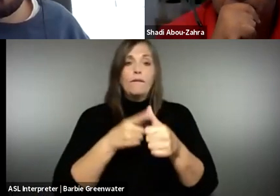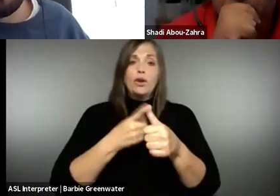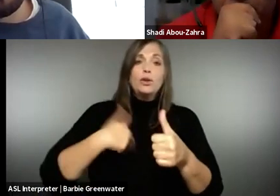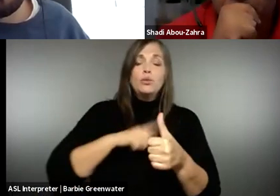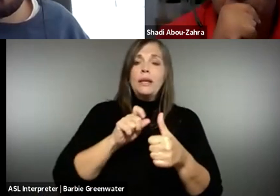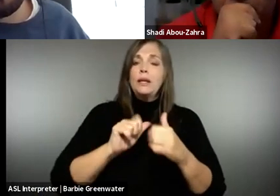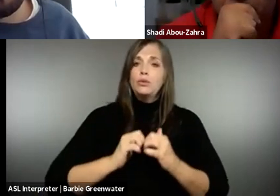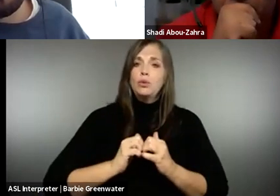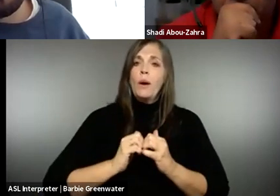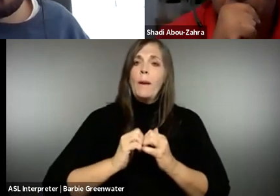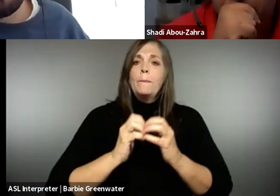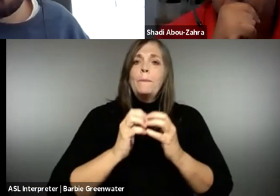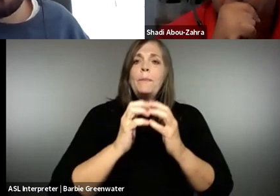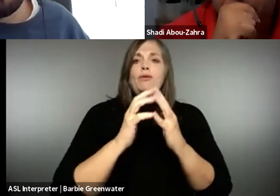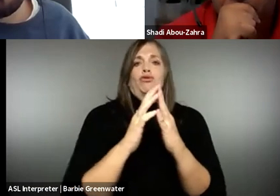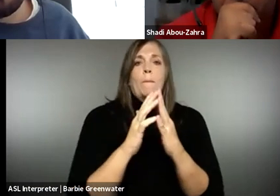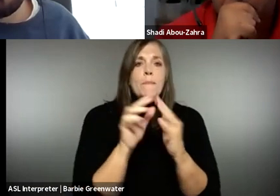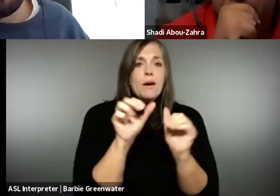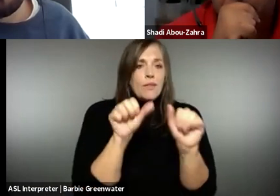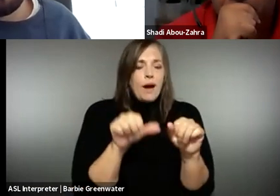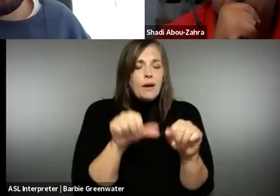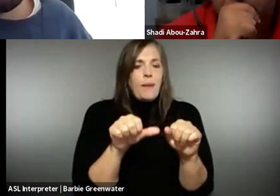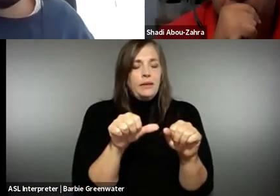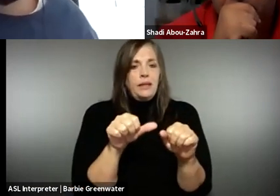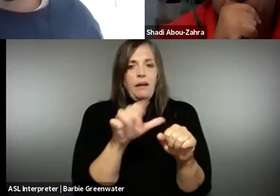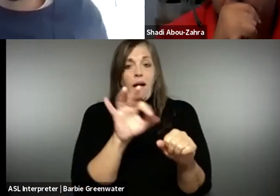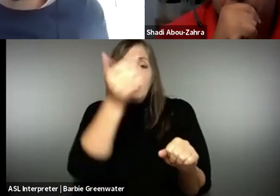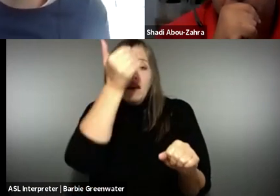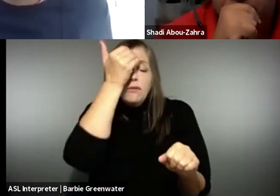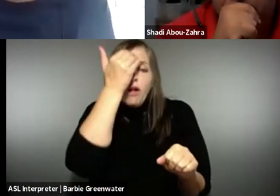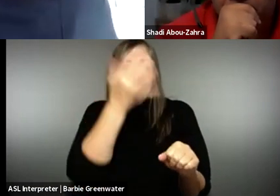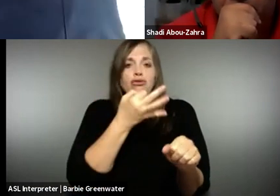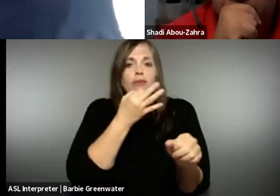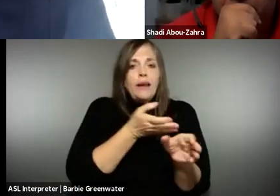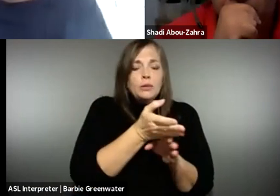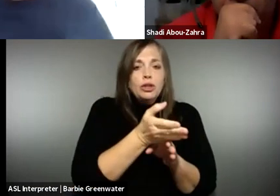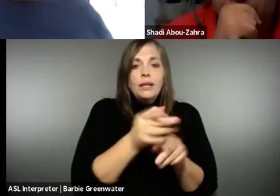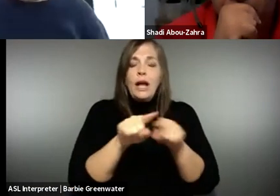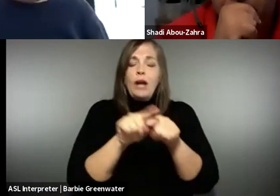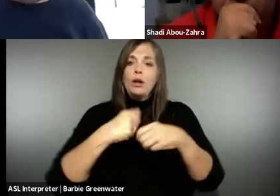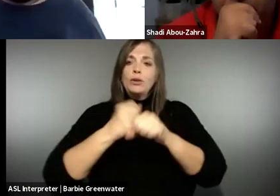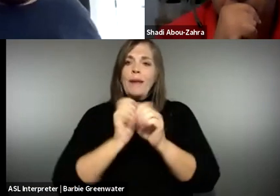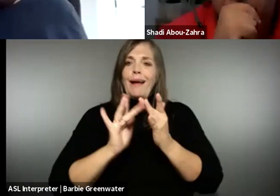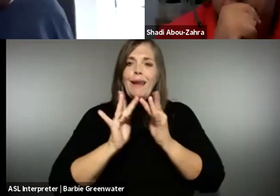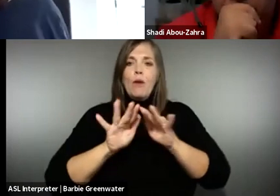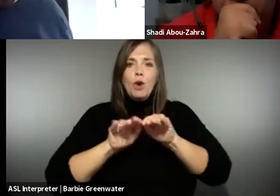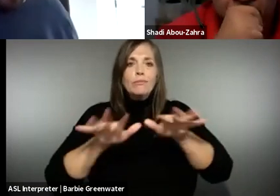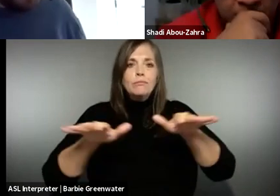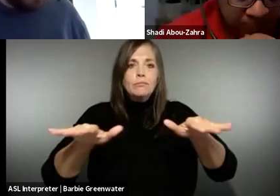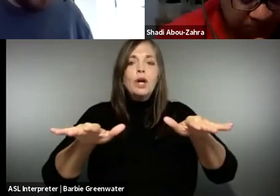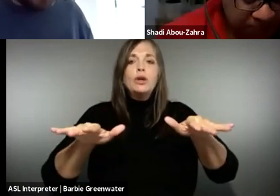agree with Gary, the first thing we need really is to build up the capacity of knowledge, of expertise